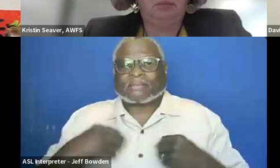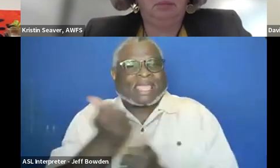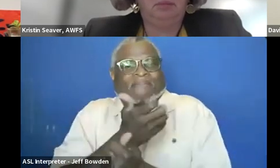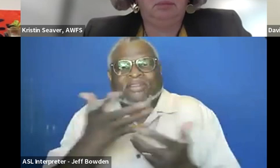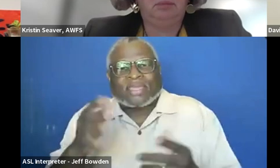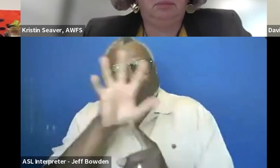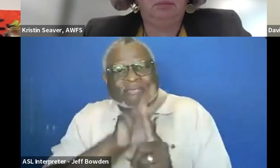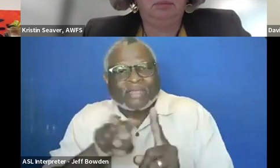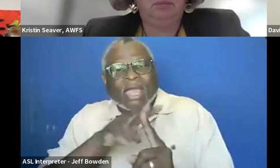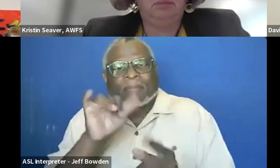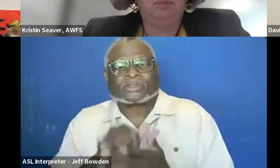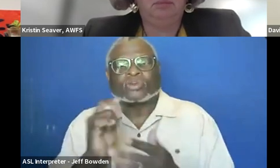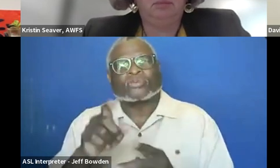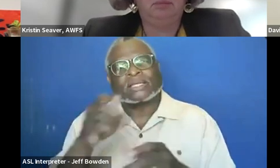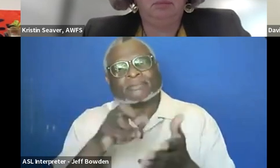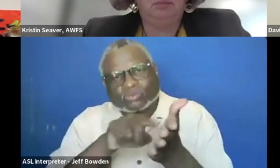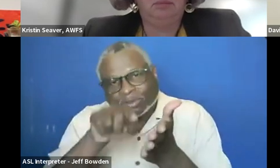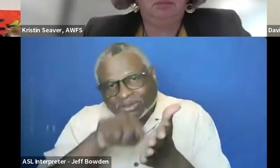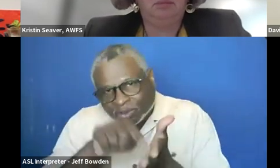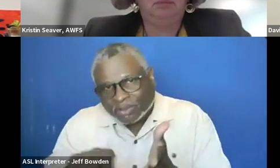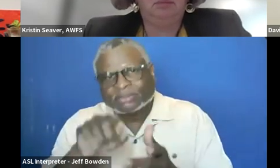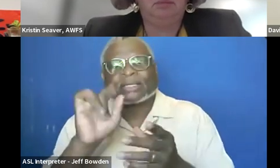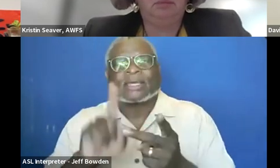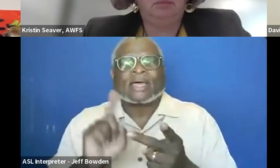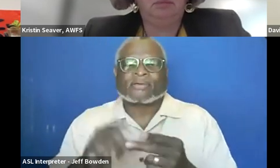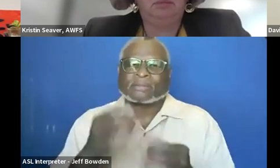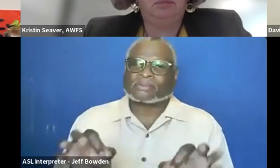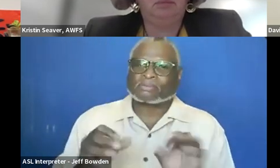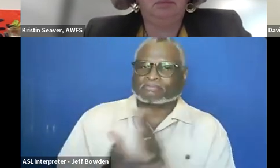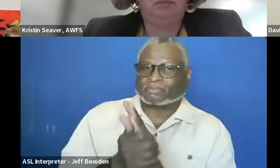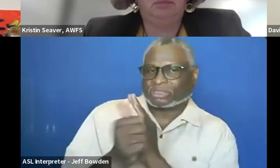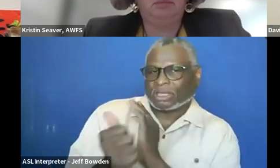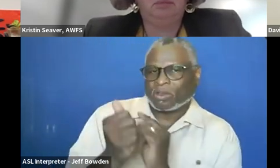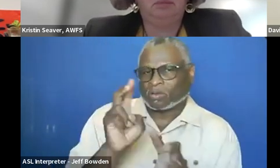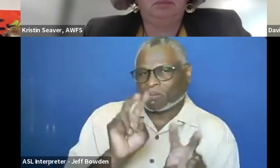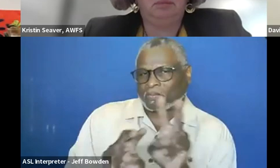and really like scrub the data and have a critical eye and be able